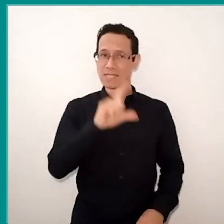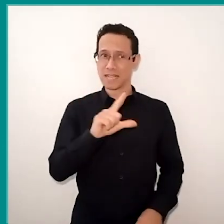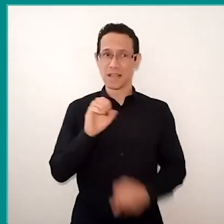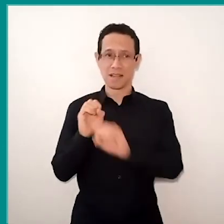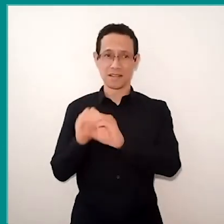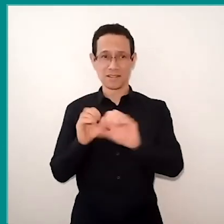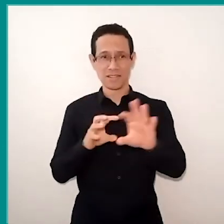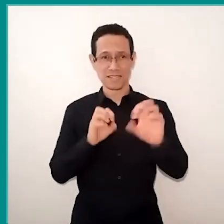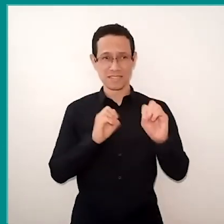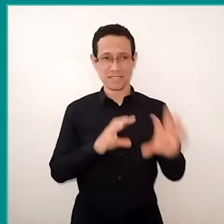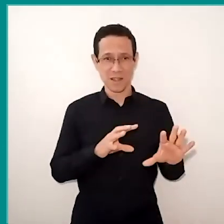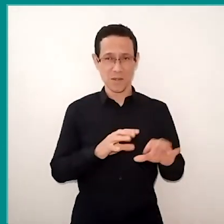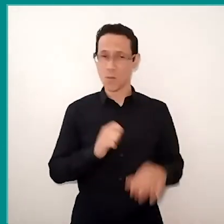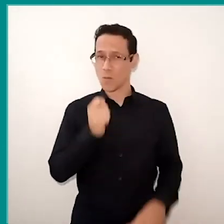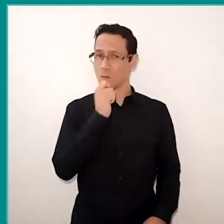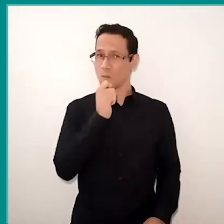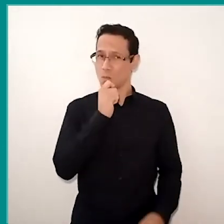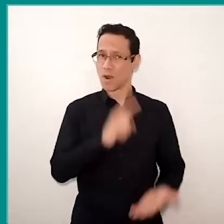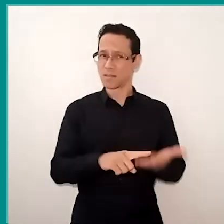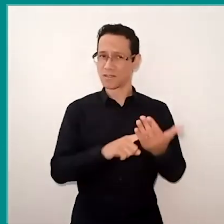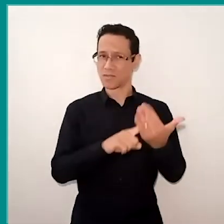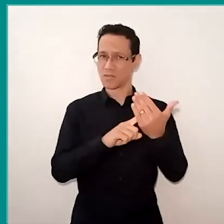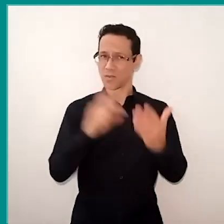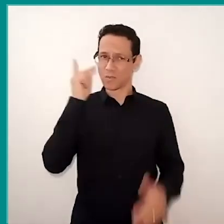without considering the technology for everyone?